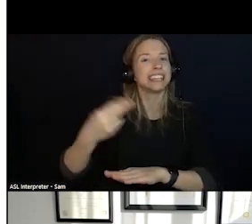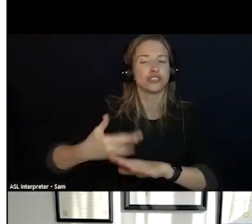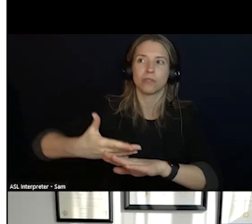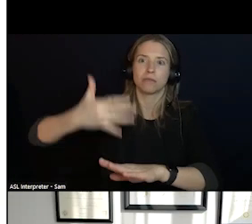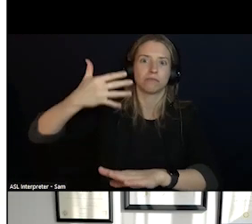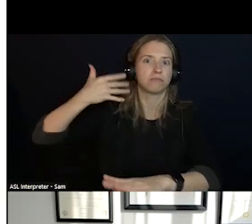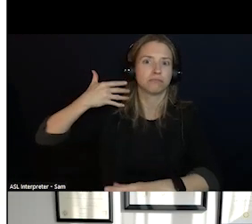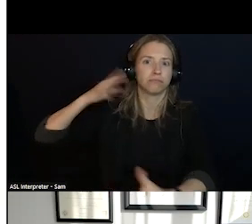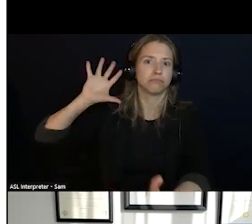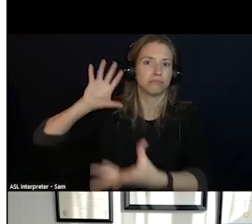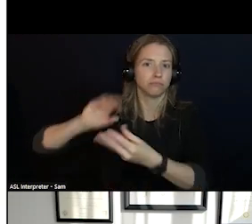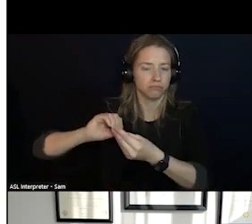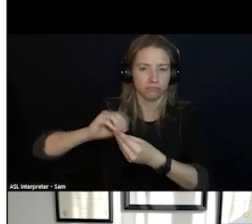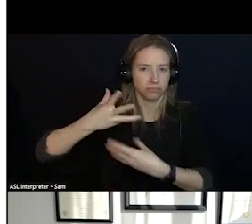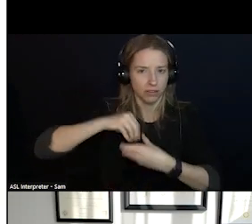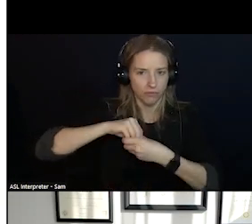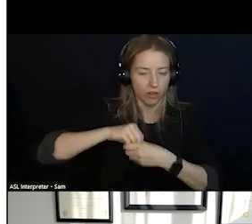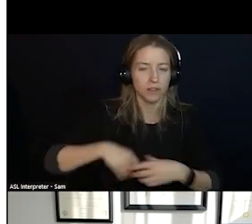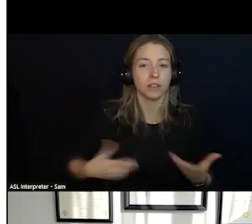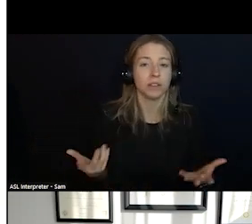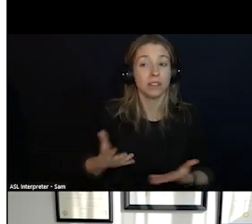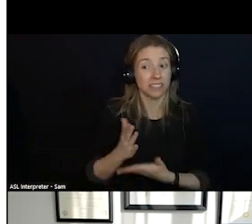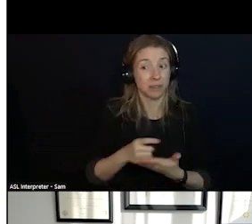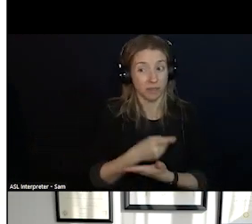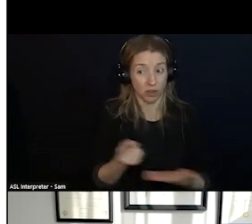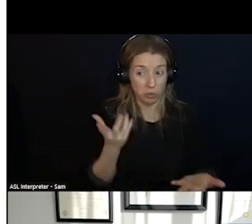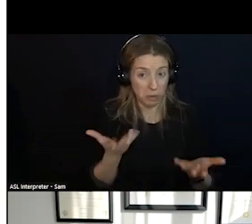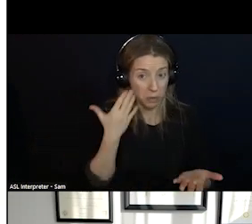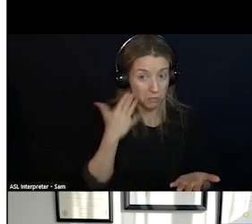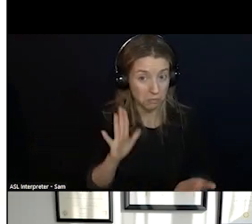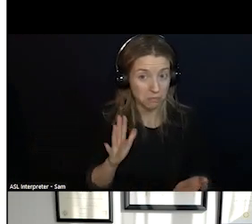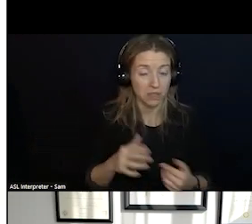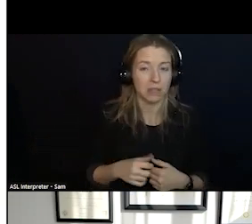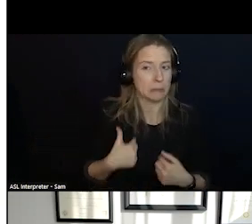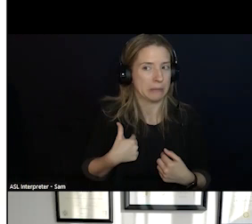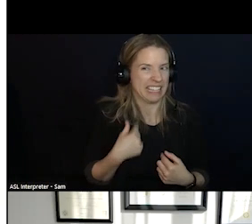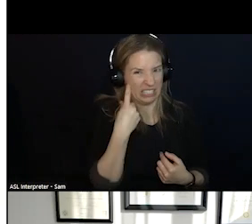DON'T KNOW WHAT I MYSELF DID NOT KNOW UNTIL A FEW YEARS AGO IS WE